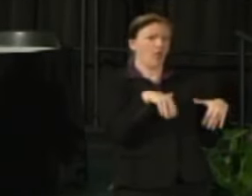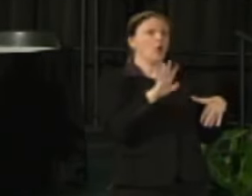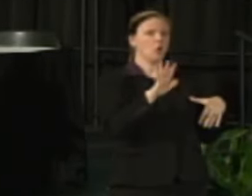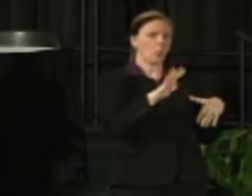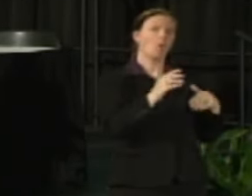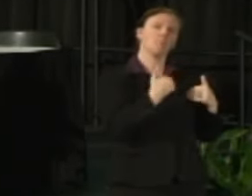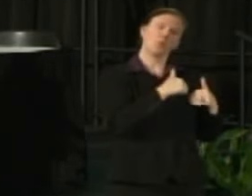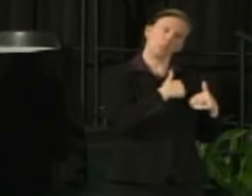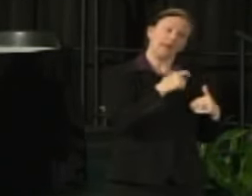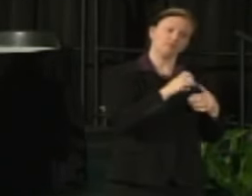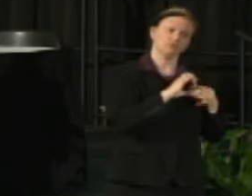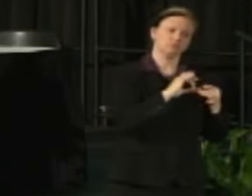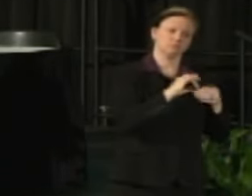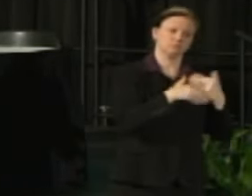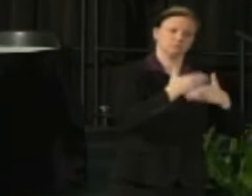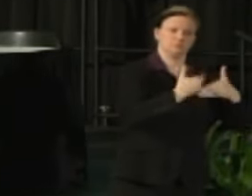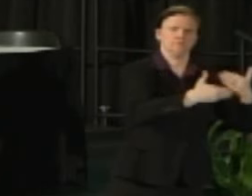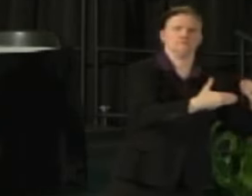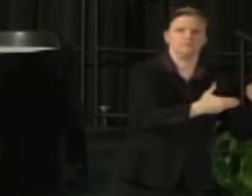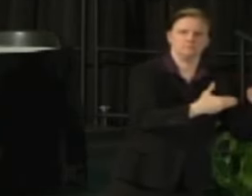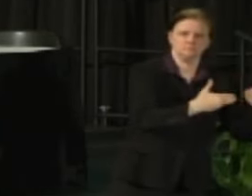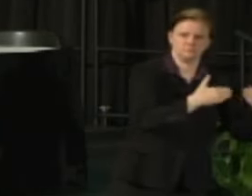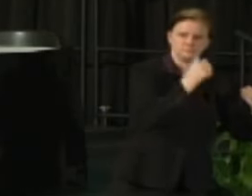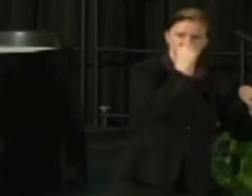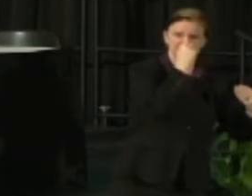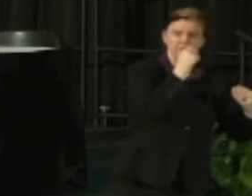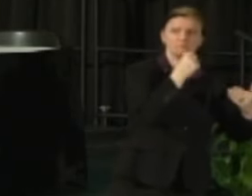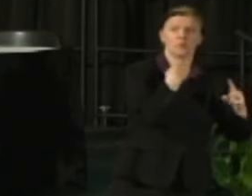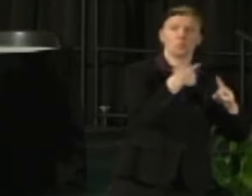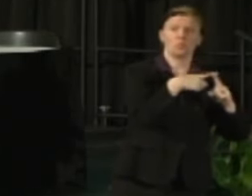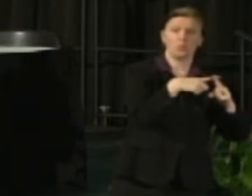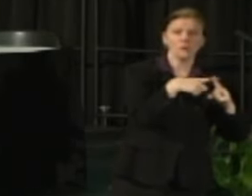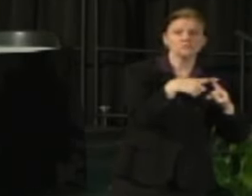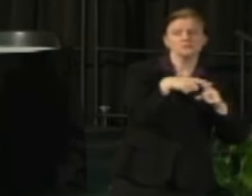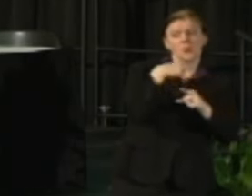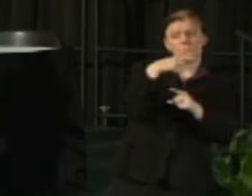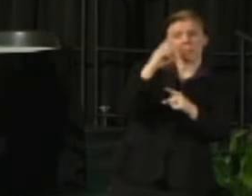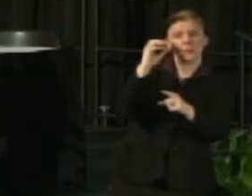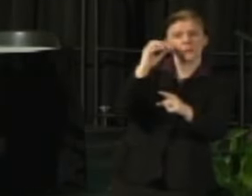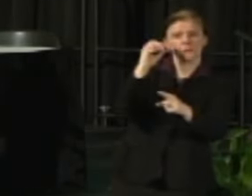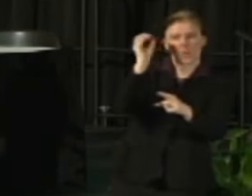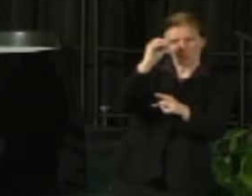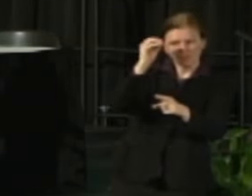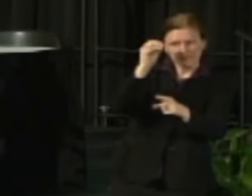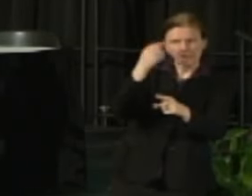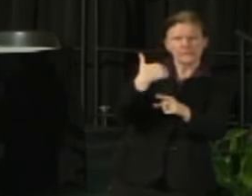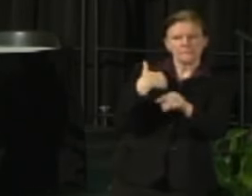in our message to share the public opinion so that people can understand better the impact